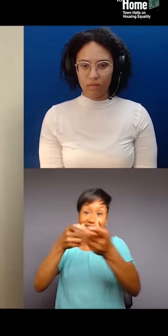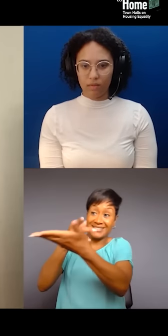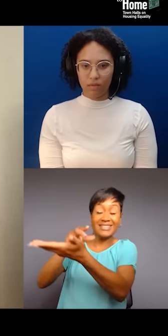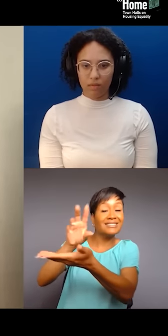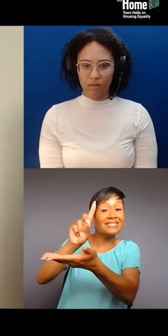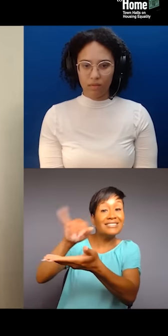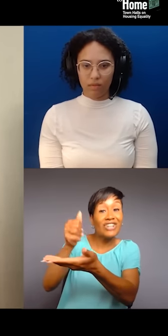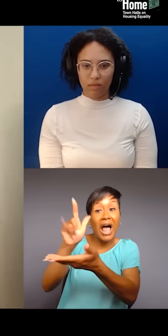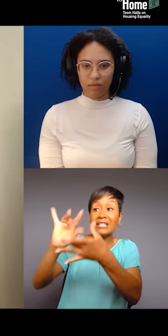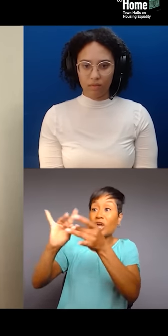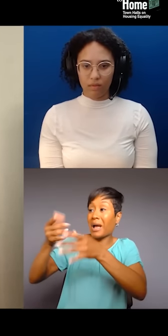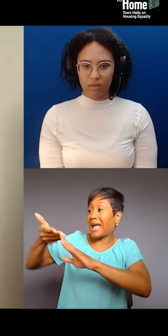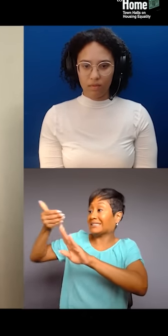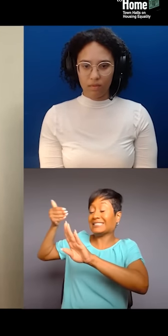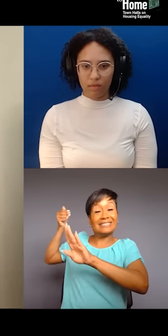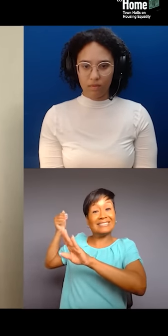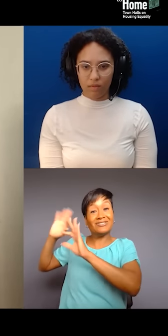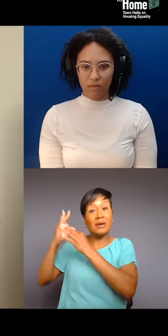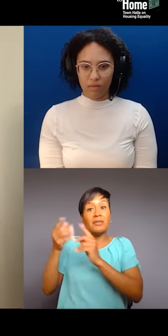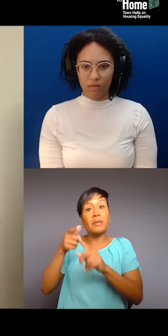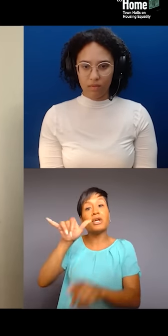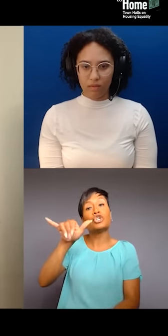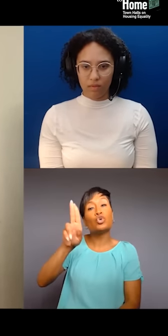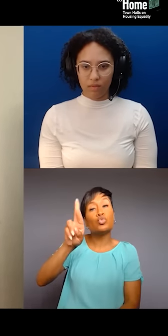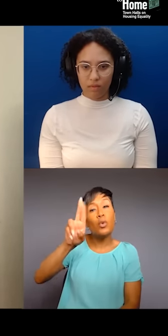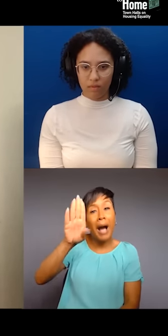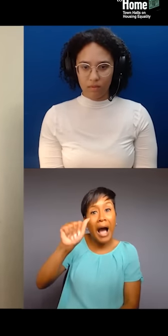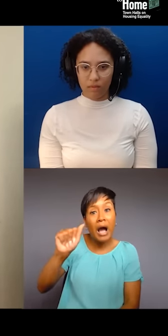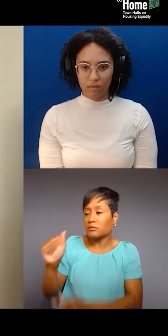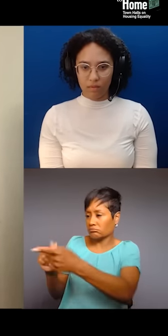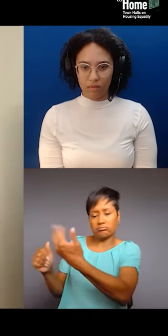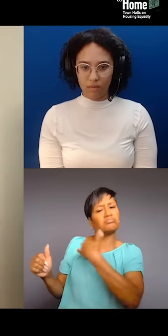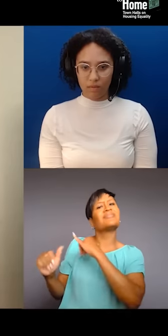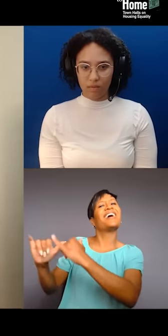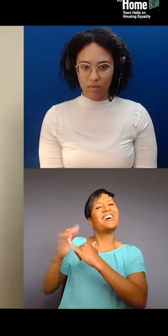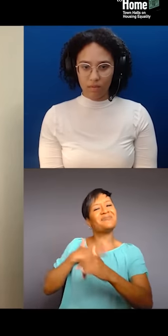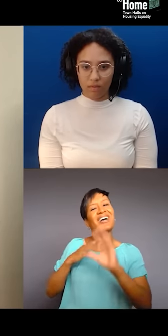being from, like, even from Yoruba, then, you know, I have that in my culture with my Caribbean side,